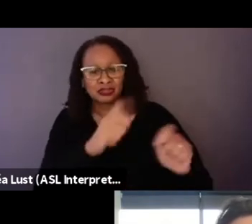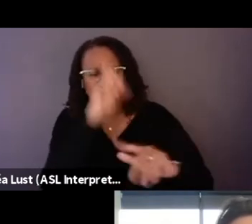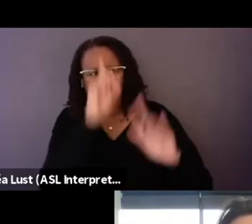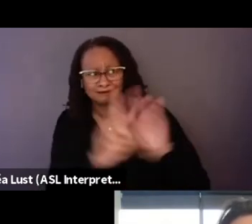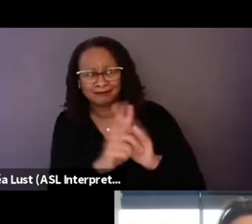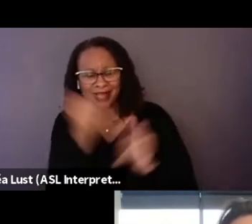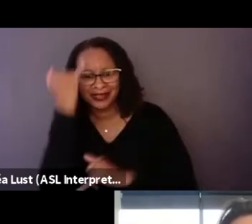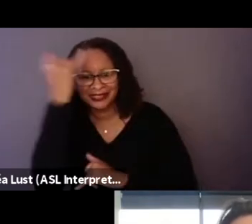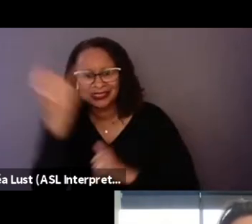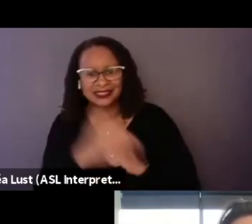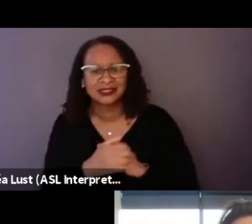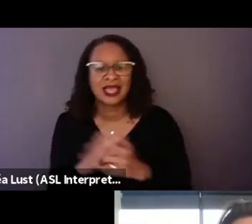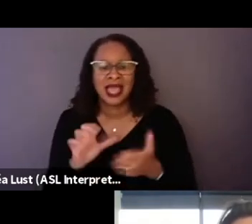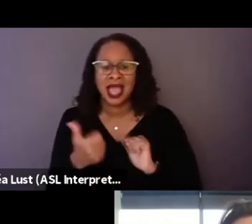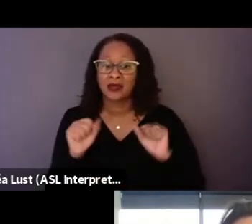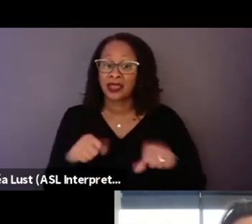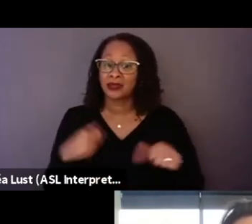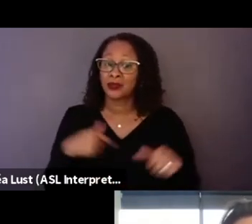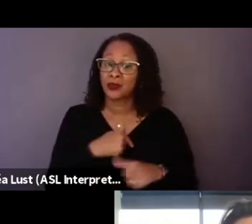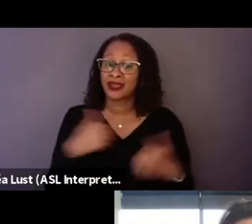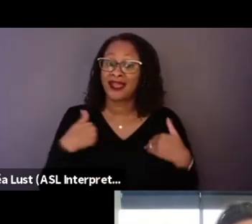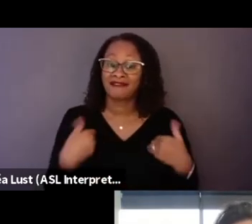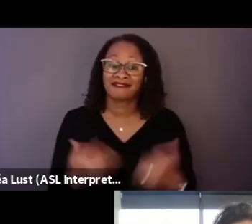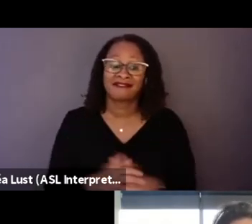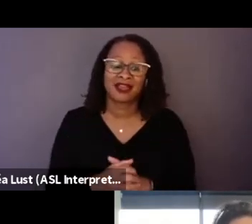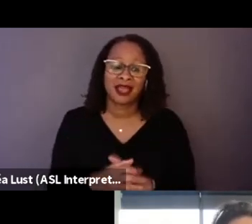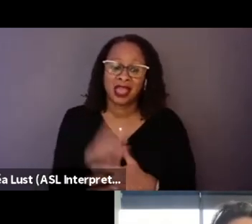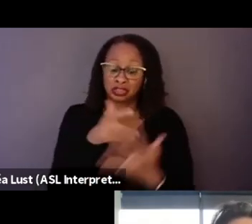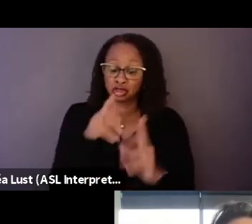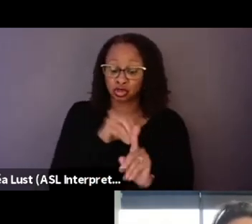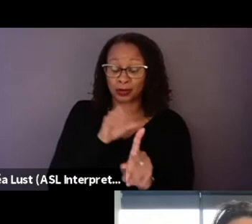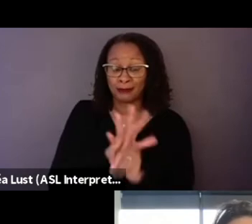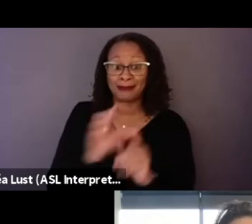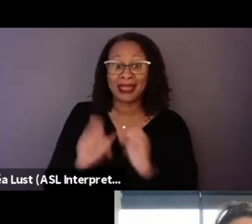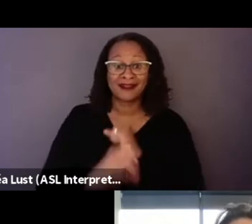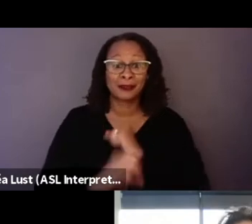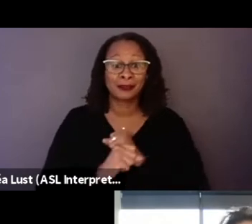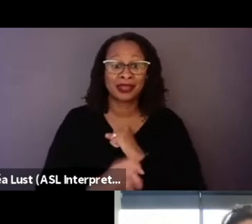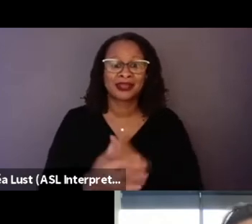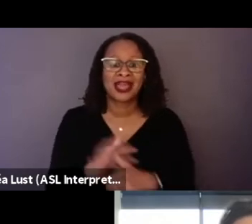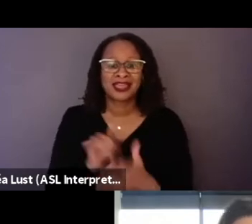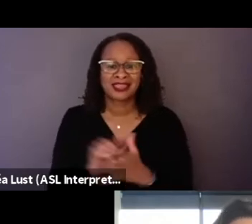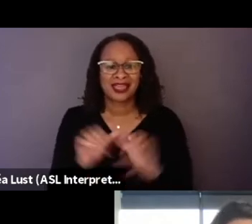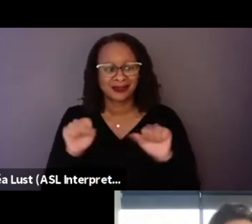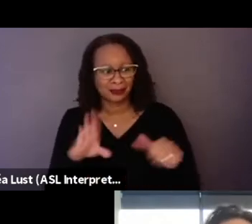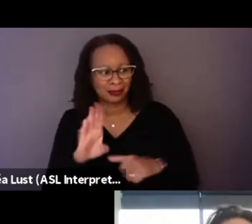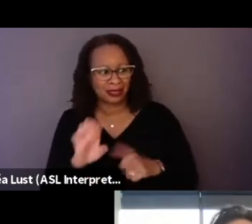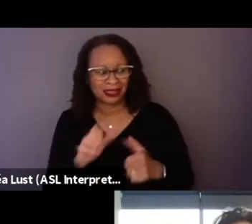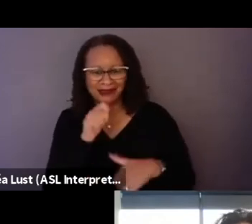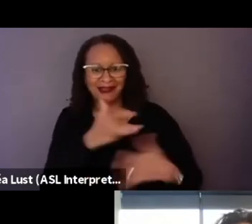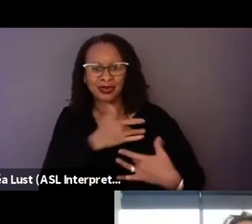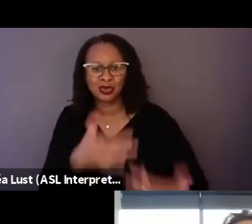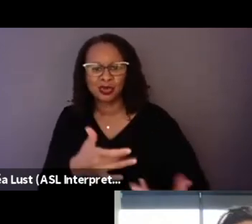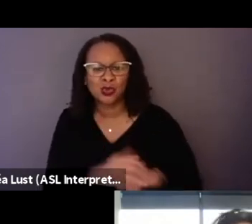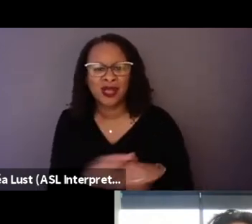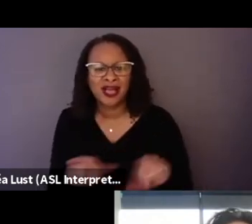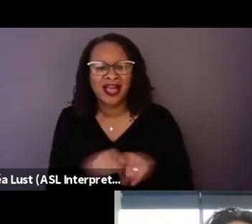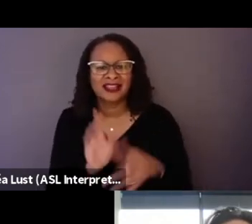of how could we have a social impact campaign that would be unusual as the film is unusual.